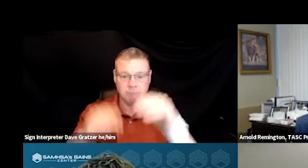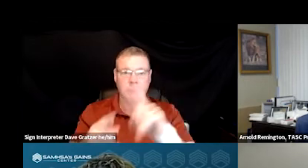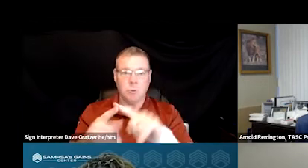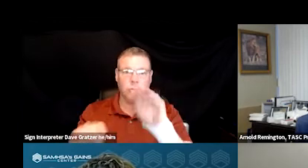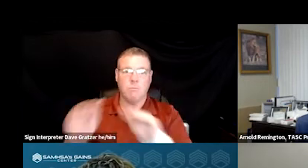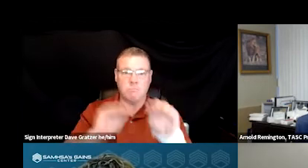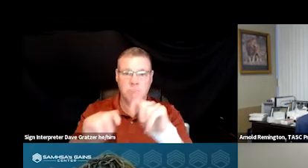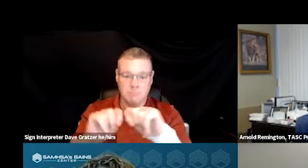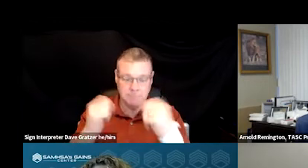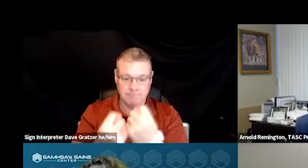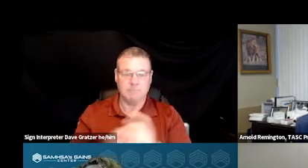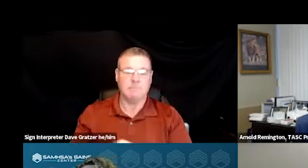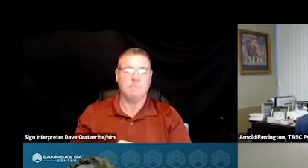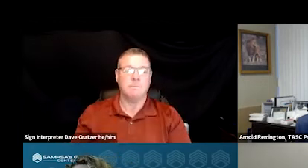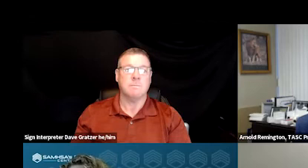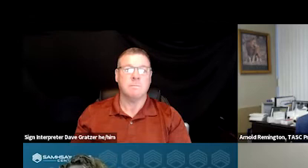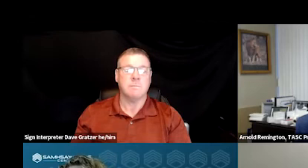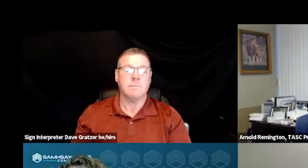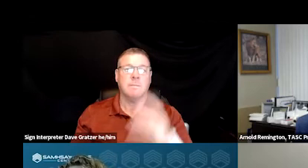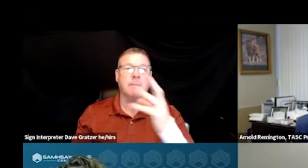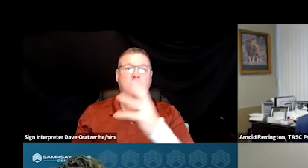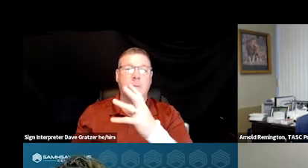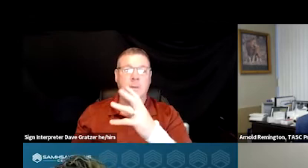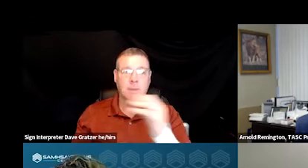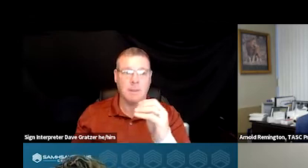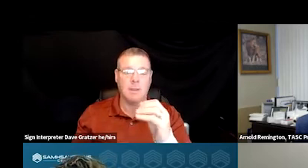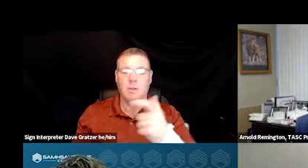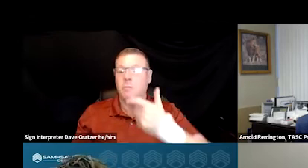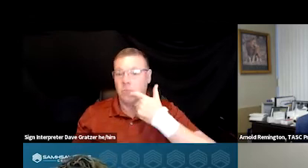in the field and our call agents as well.